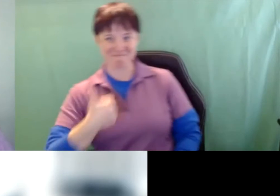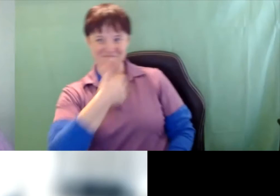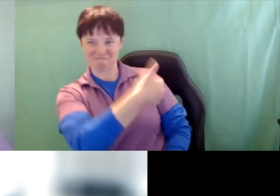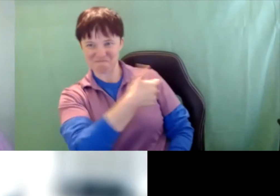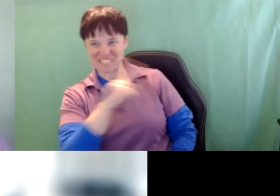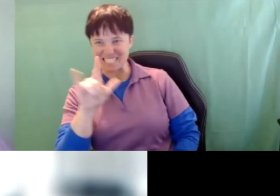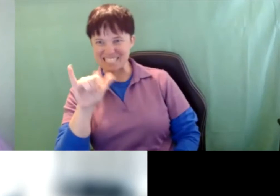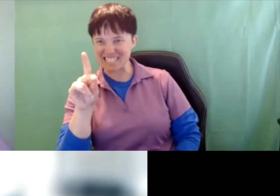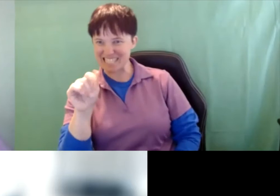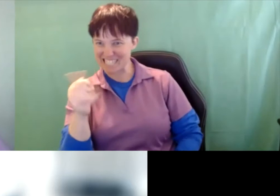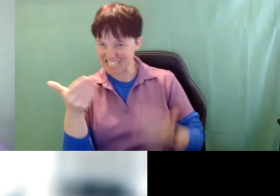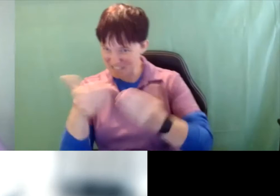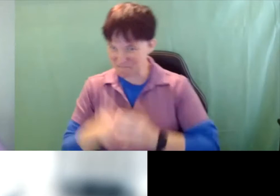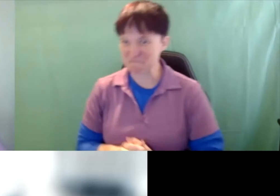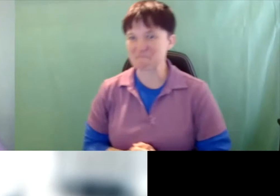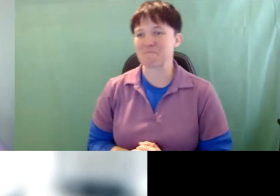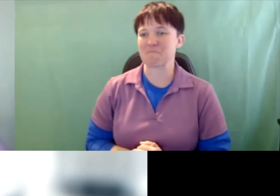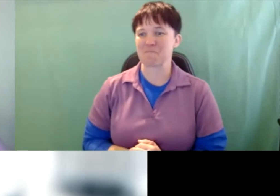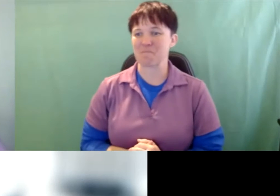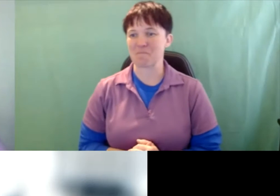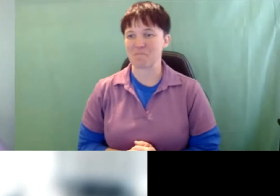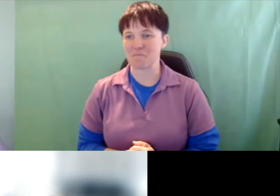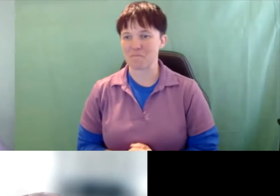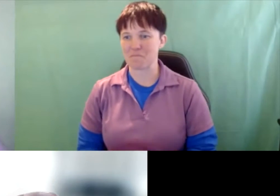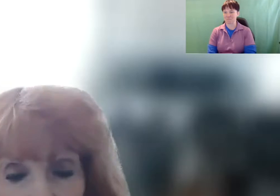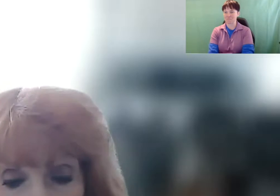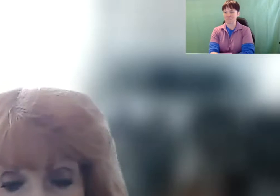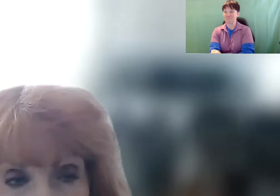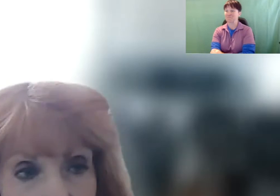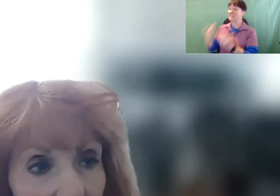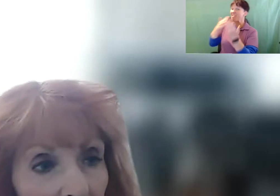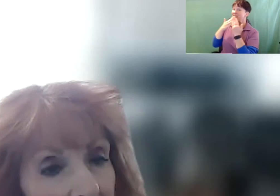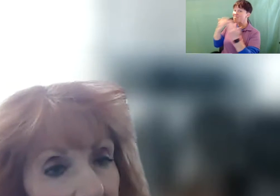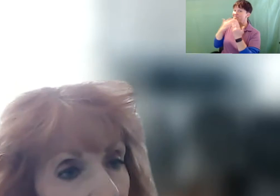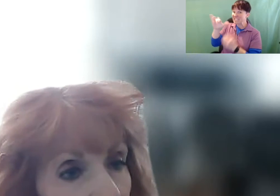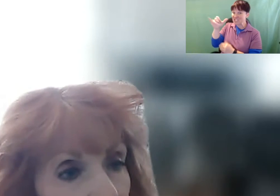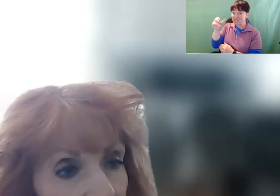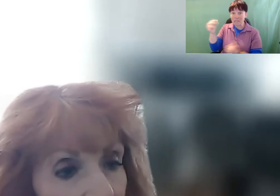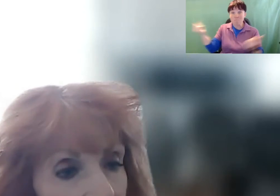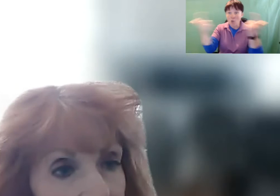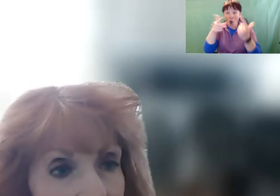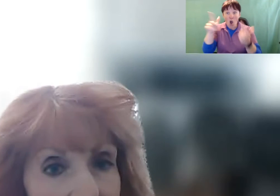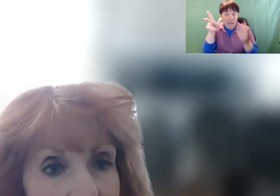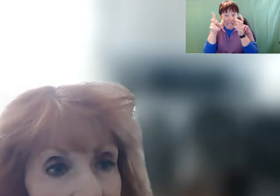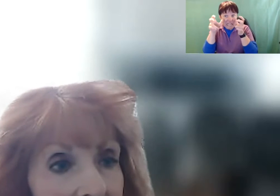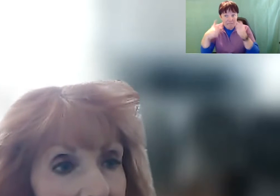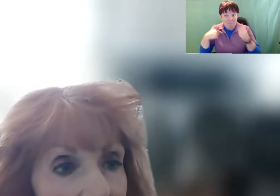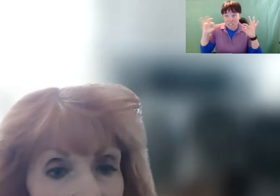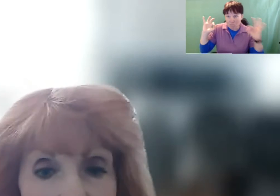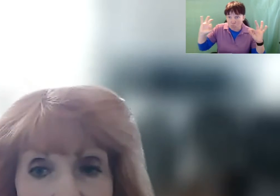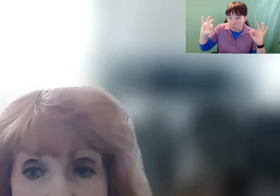Linda Alsop: Thank you, Jen. Can everybody hear me okay?